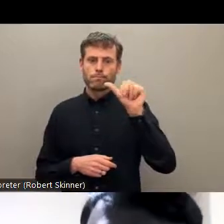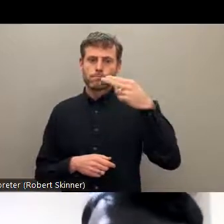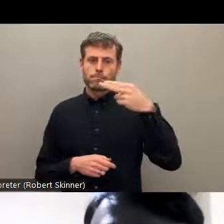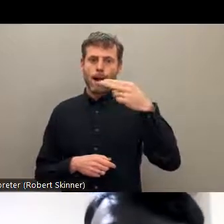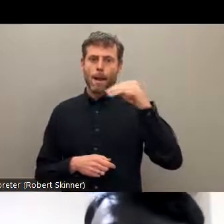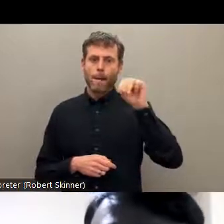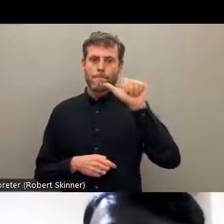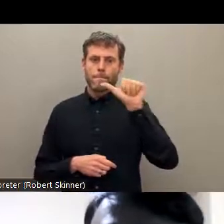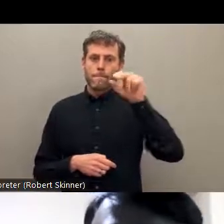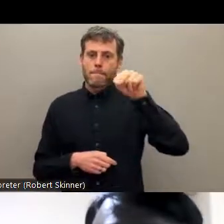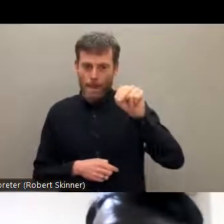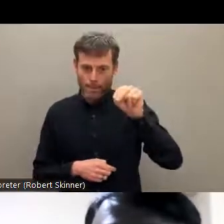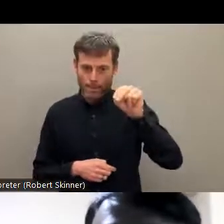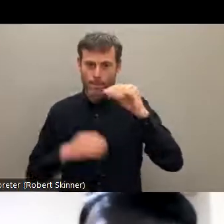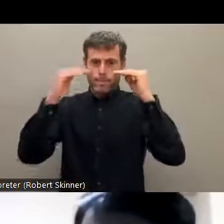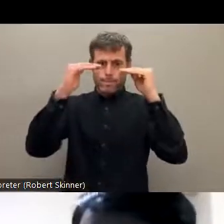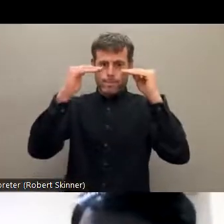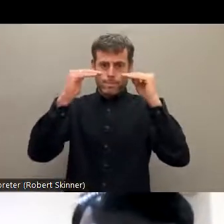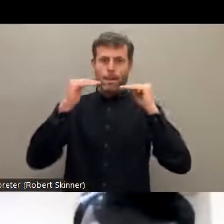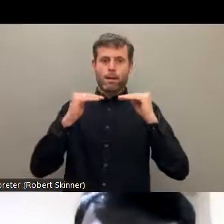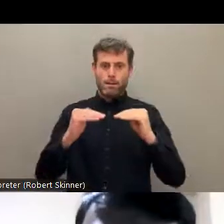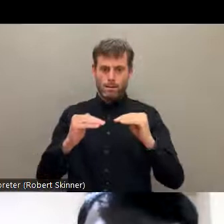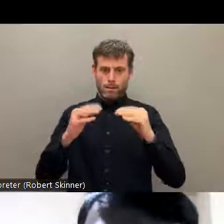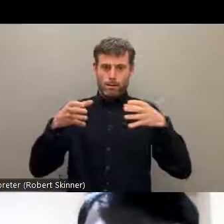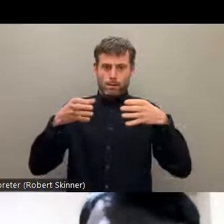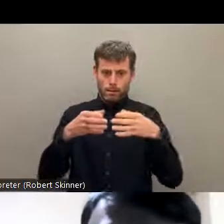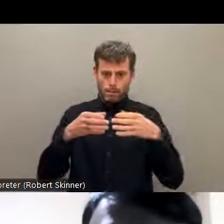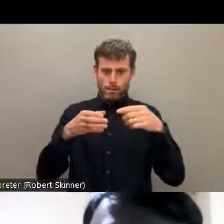Chepees, of the country and there are the (?) who are the trade